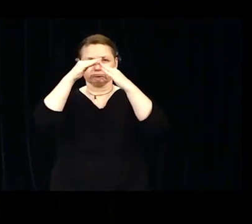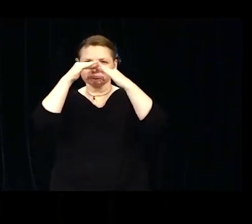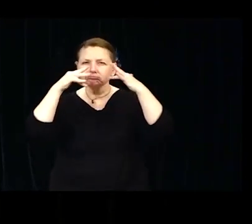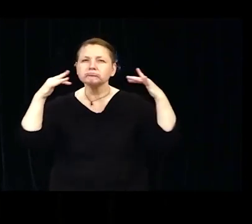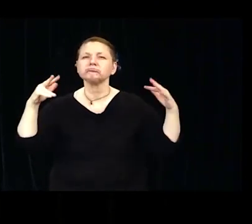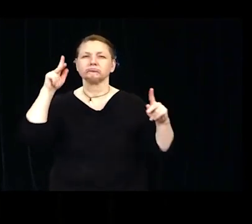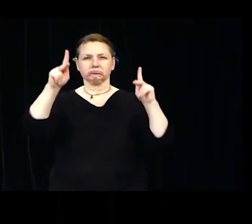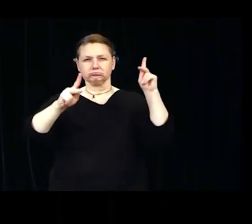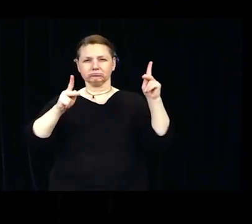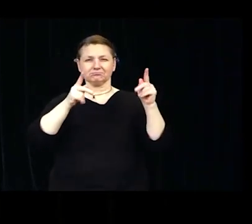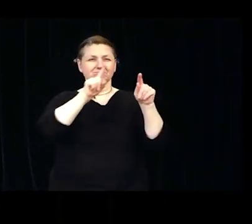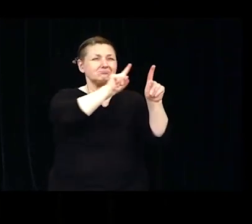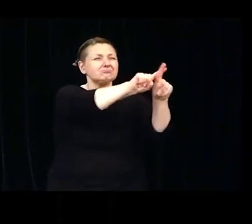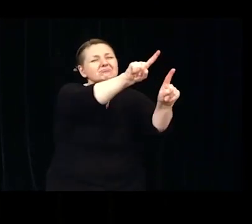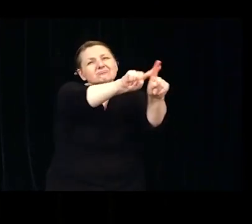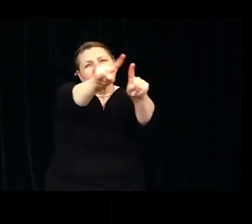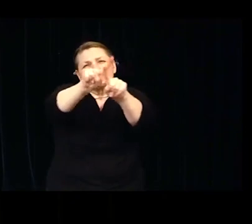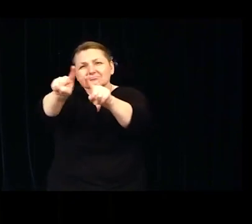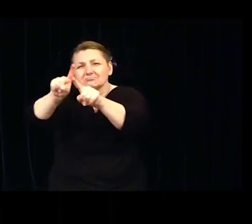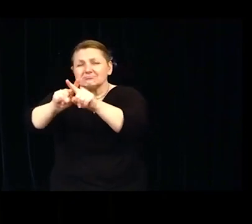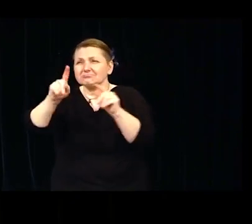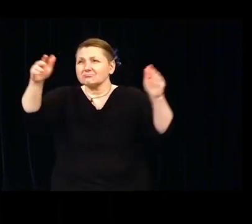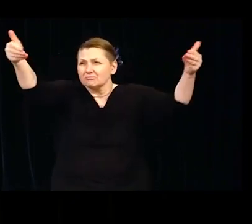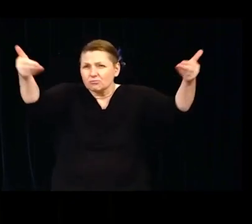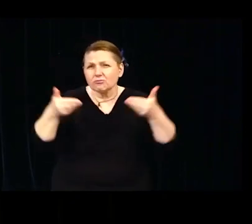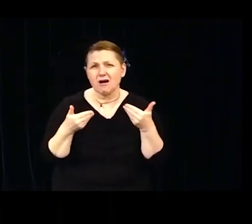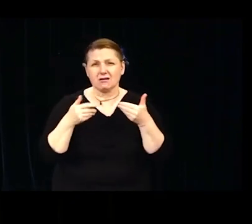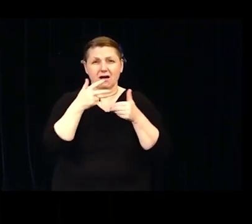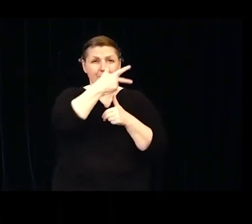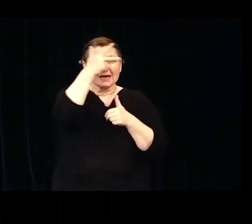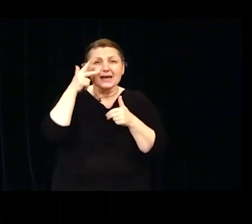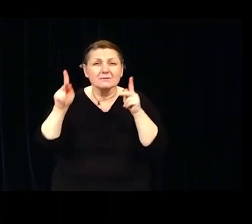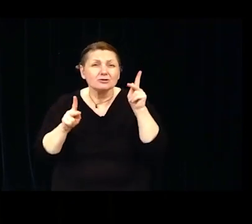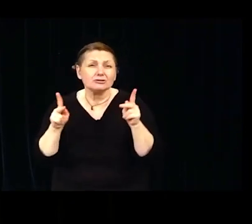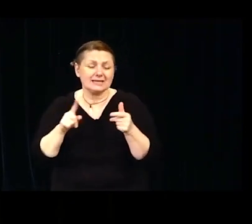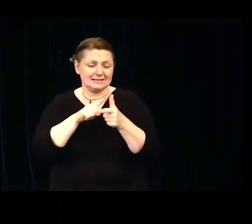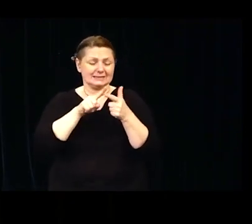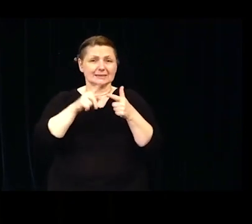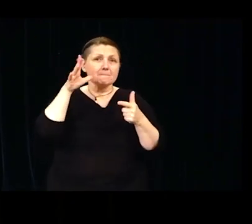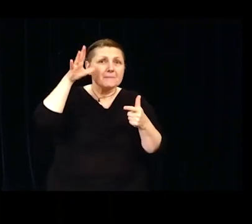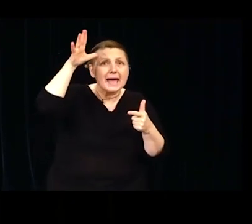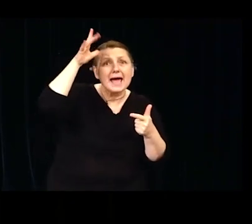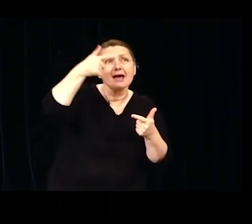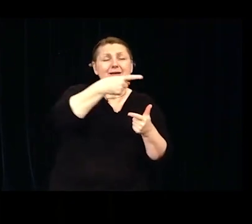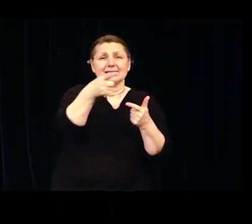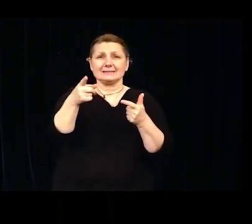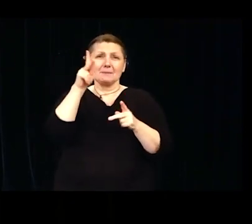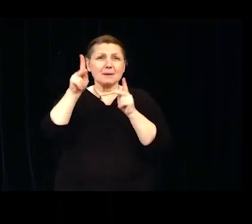people from all walks of life, immigrants, parents, people with all kinds of abilities,